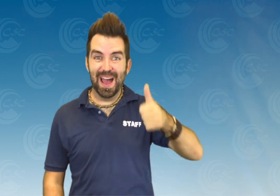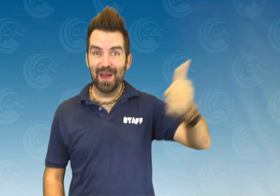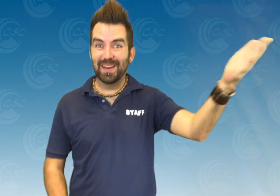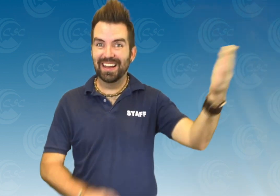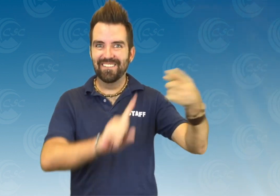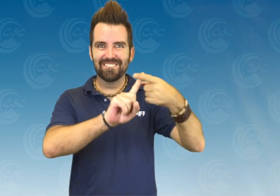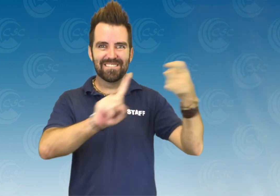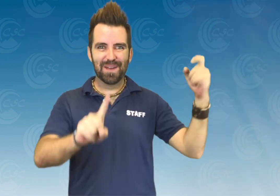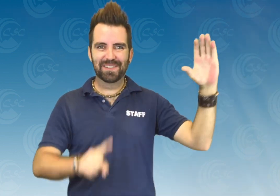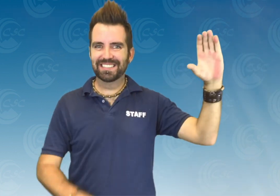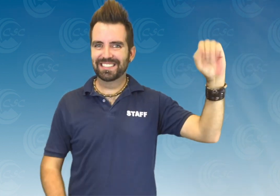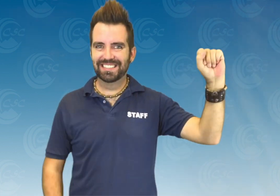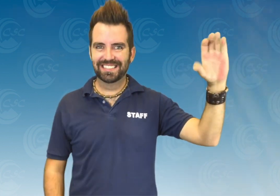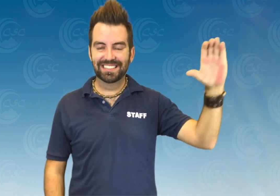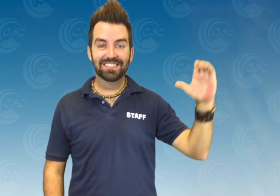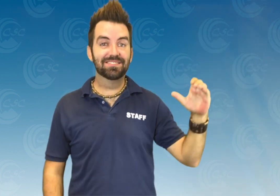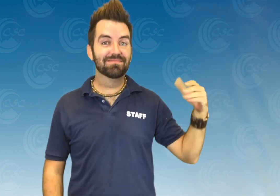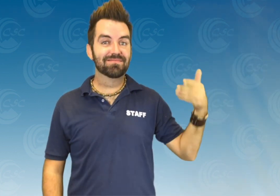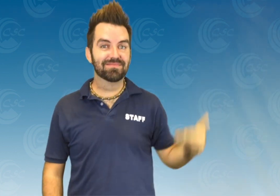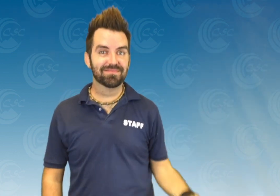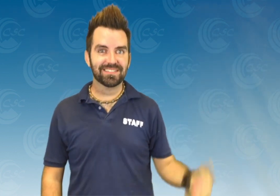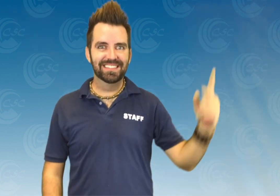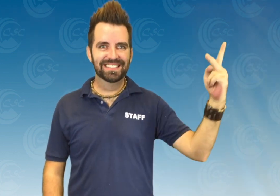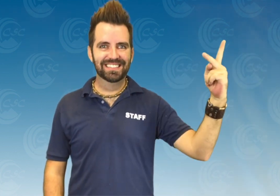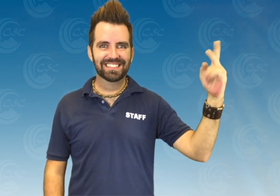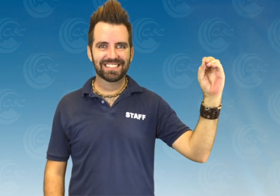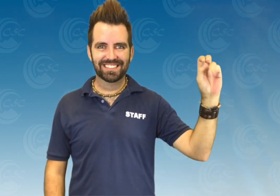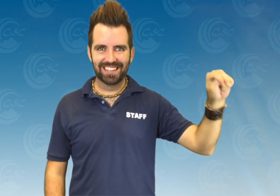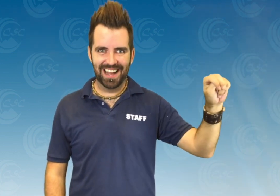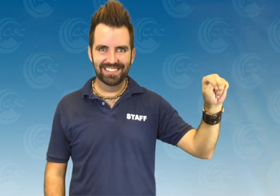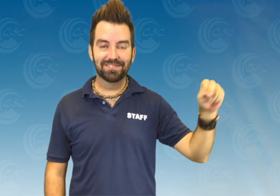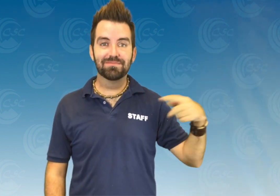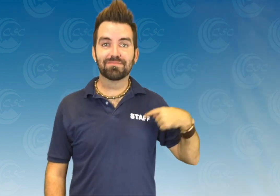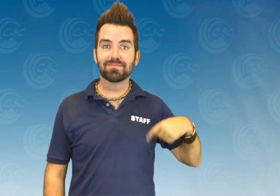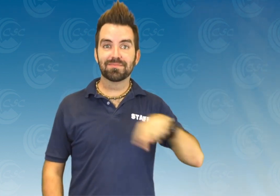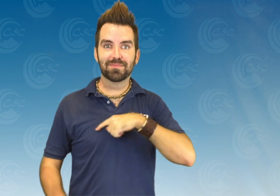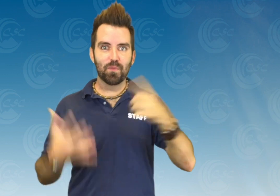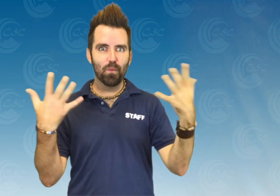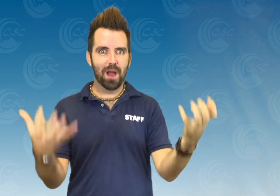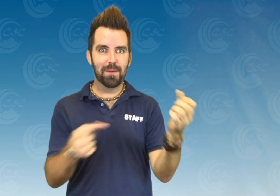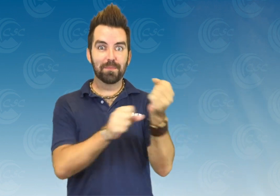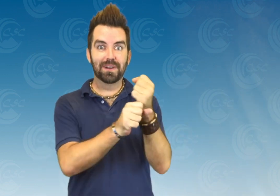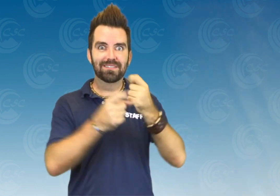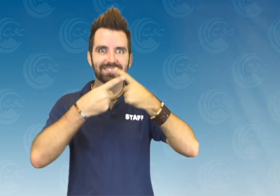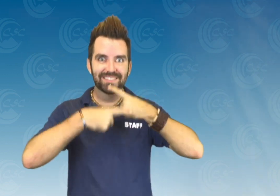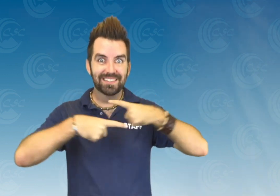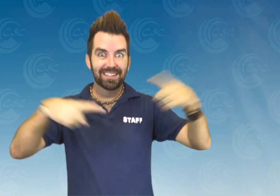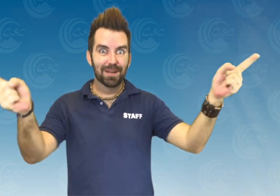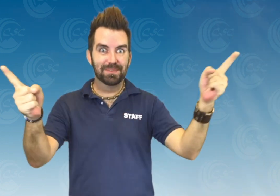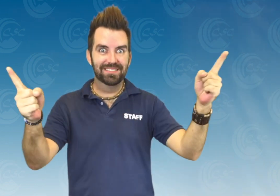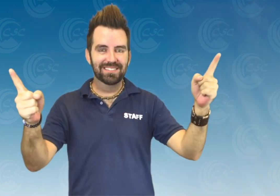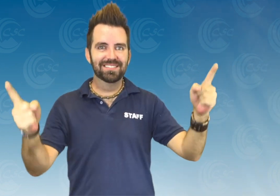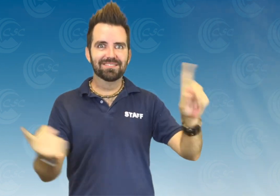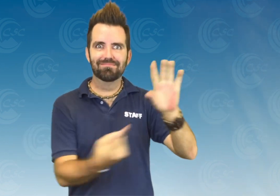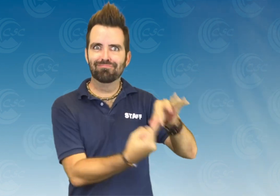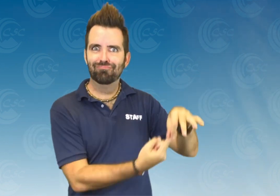Aloha from CSC! My name is Kon. We want to make an announcement!